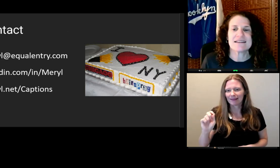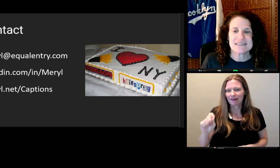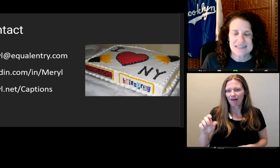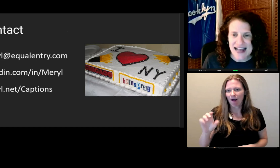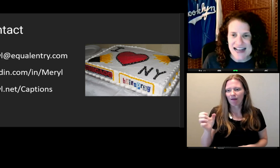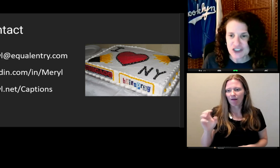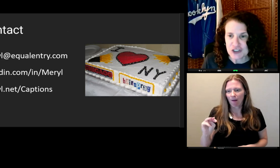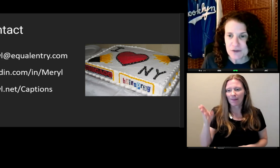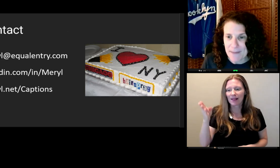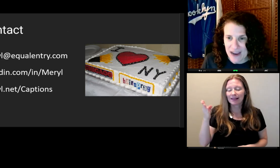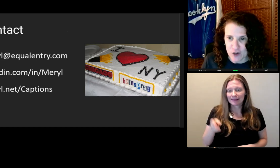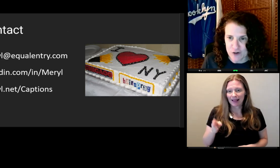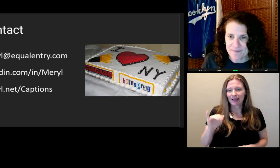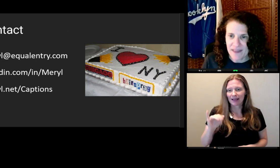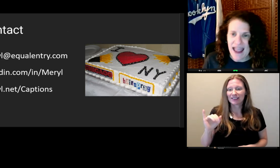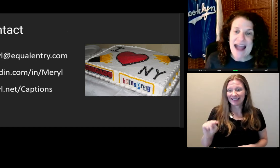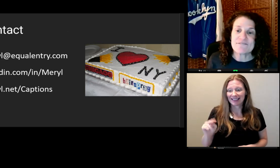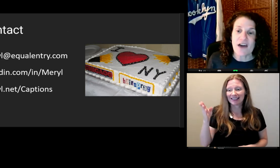But here it is!